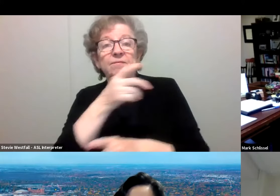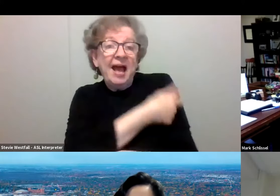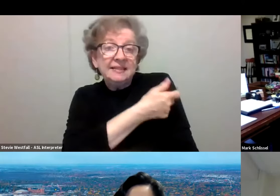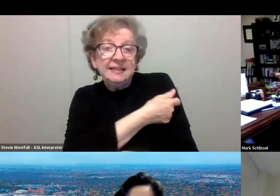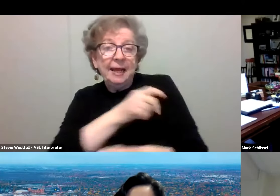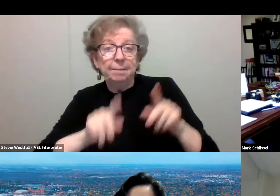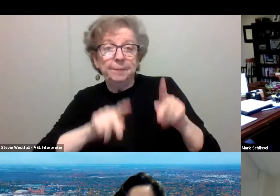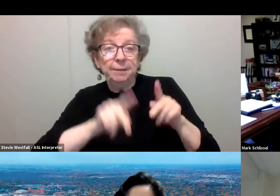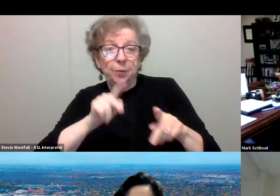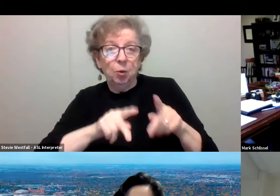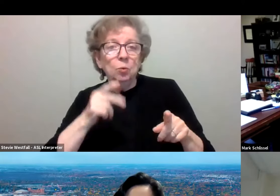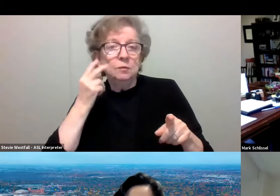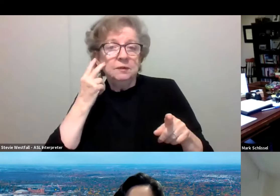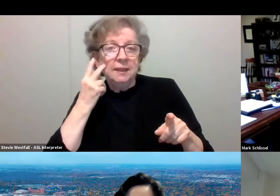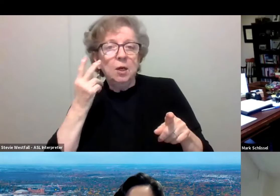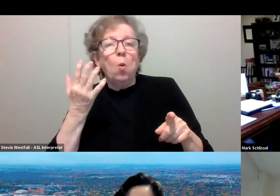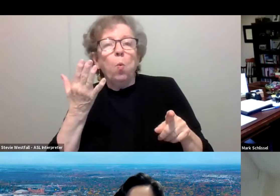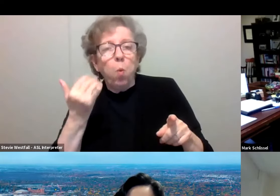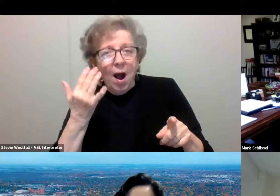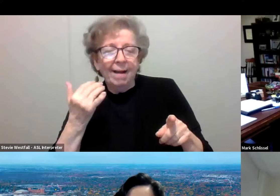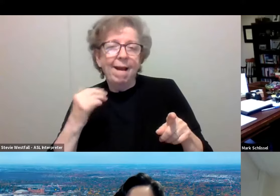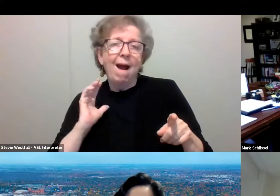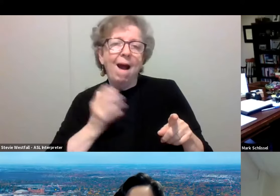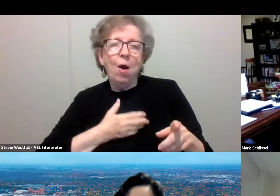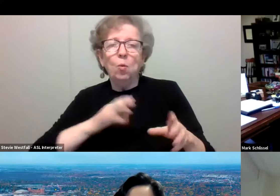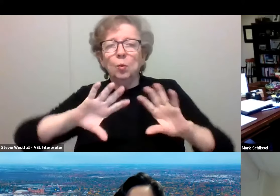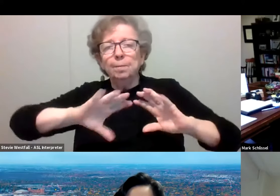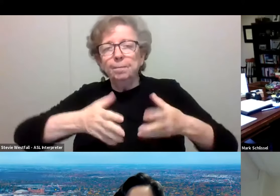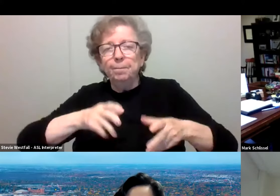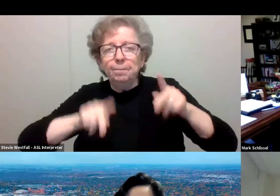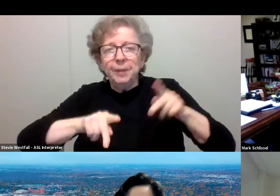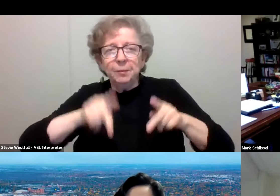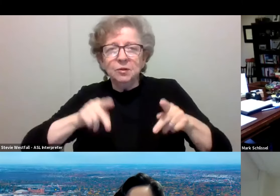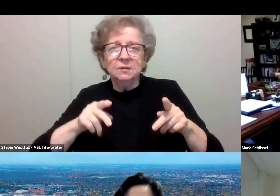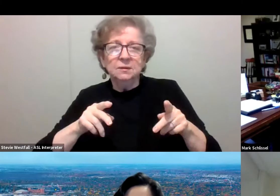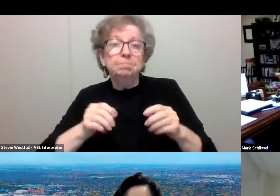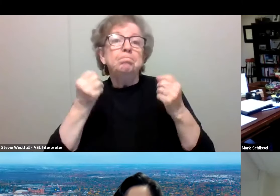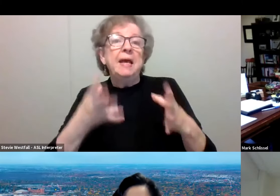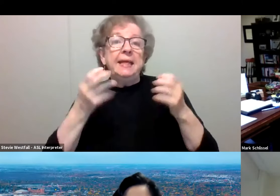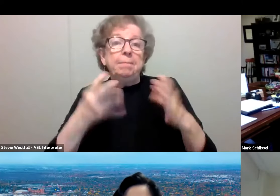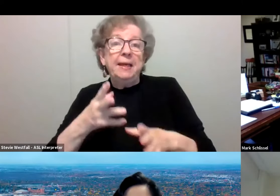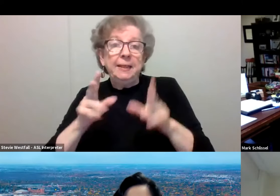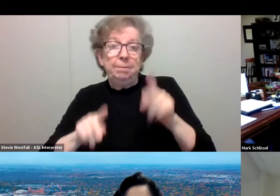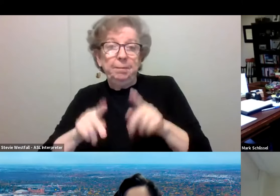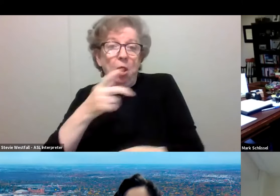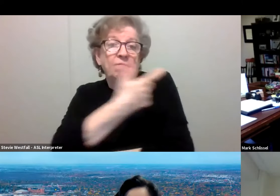we're seeing that because our population is so high degree of vaccination, that's not surprising at all.